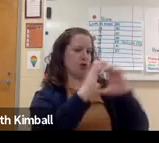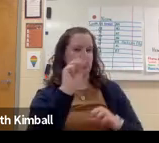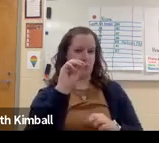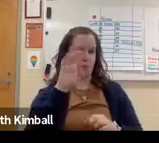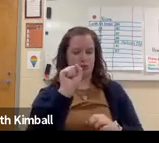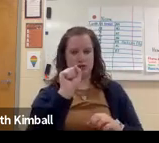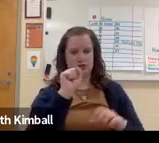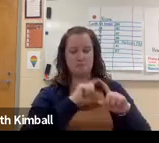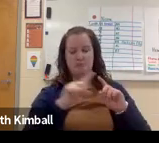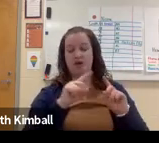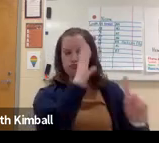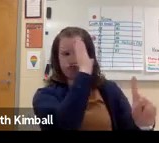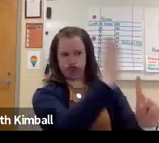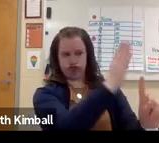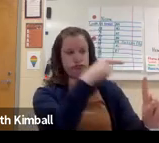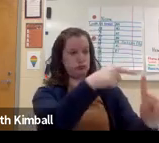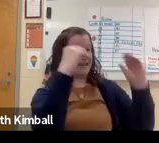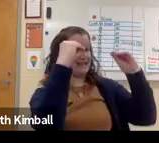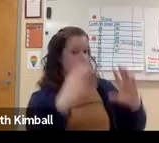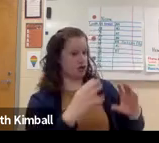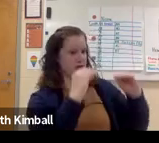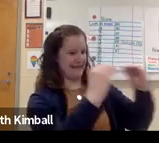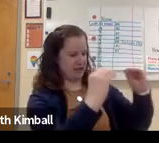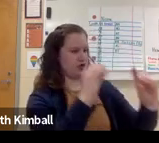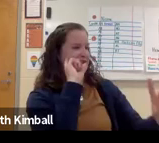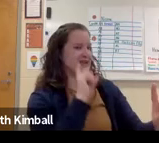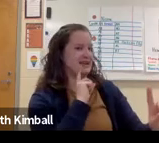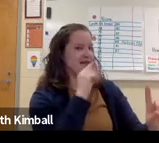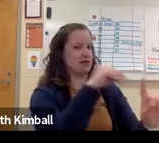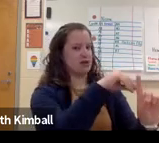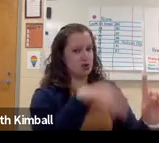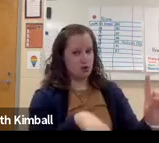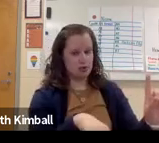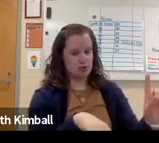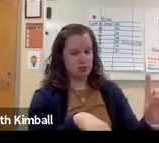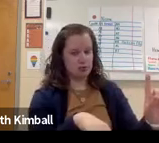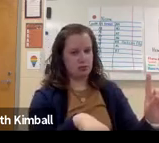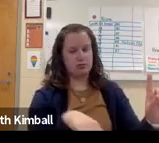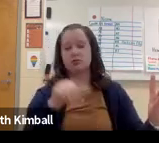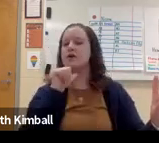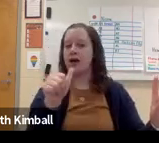or even using other types of communication modes. But it would be more direct instruction from the teacher